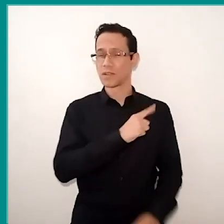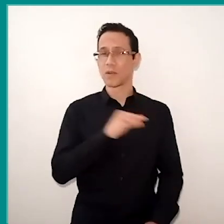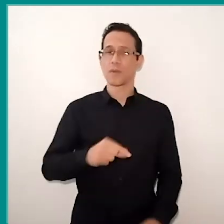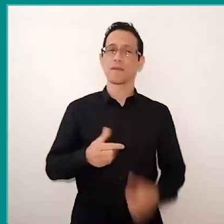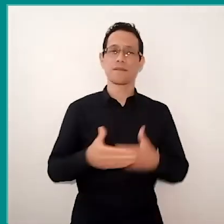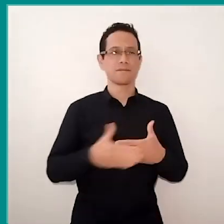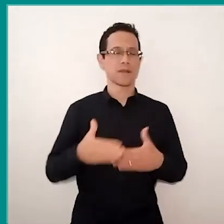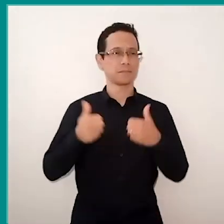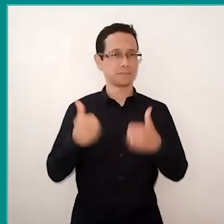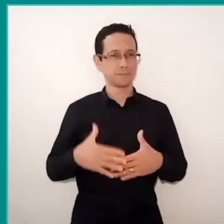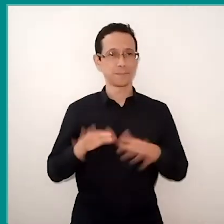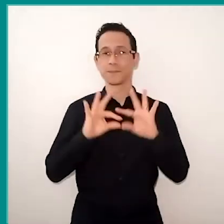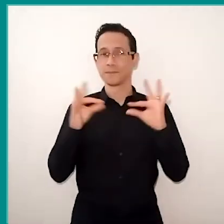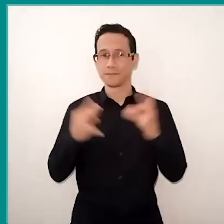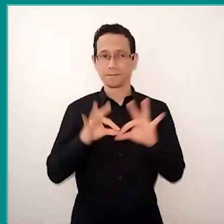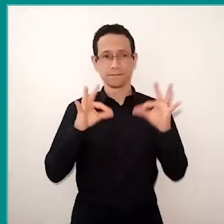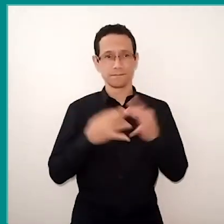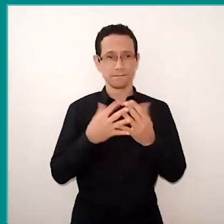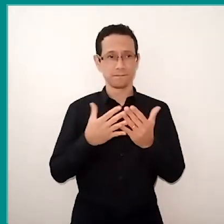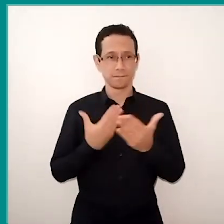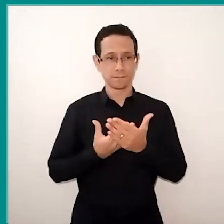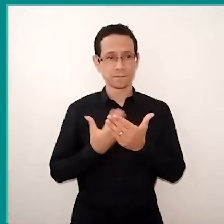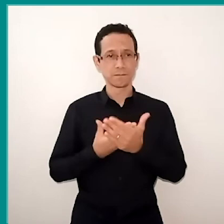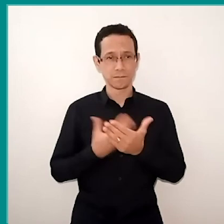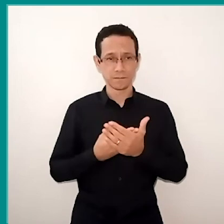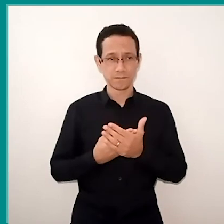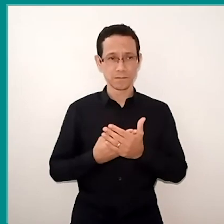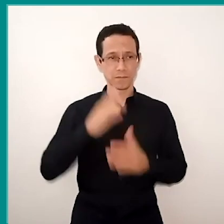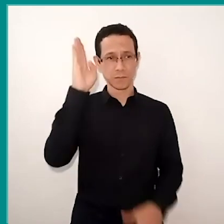Brazilians student families are on alert.